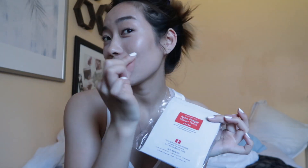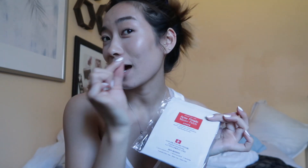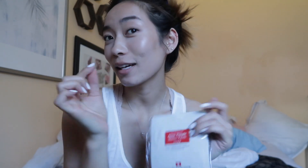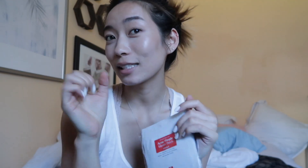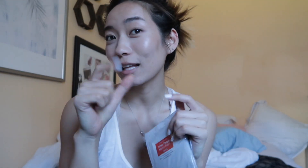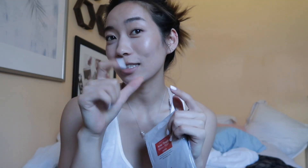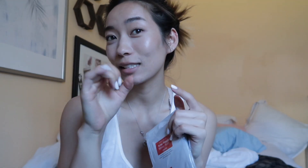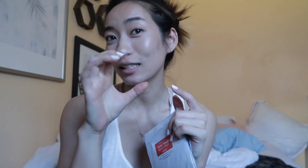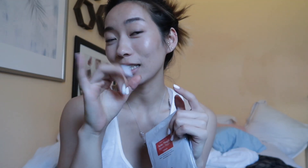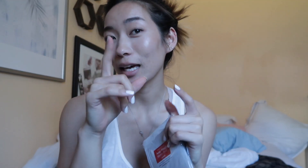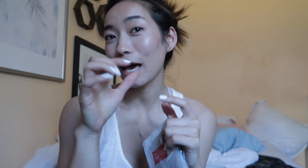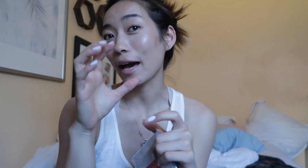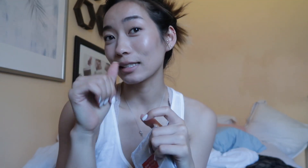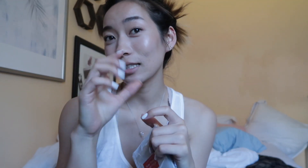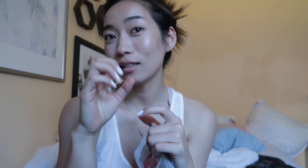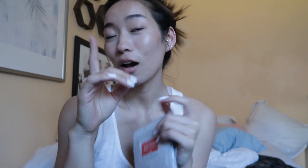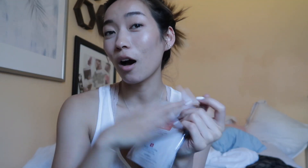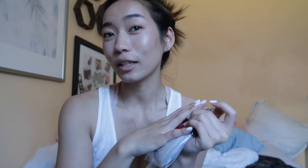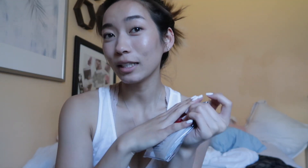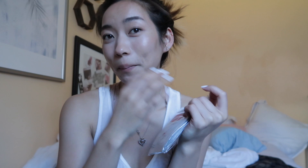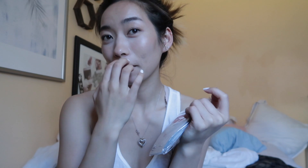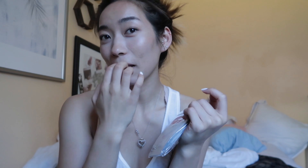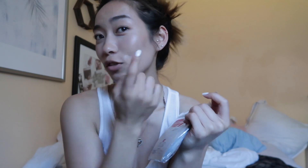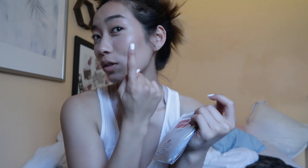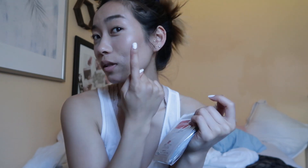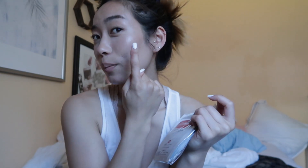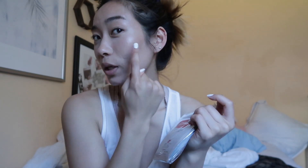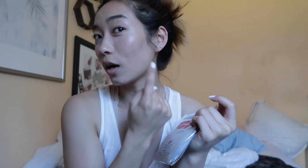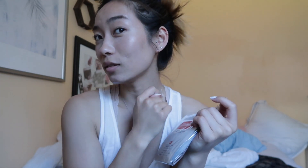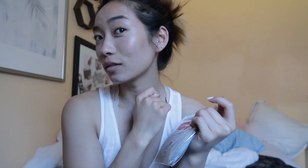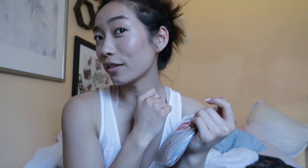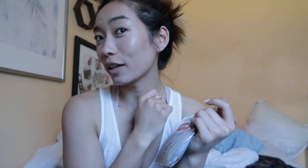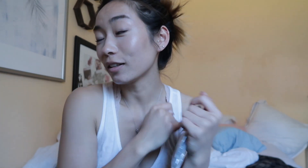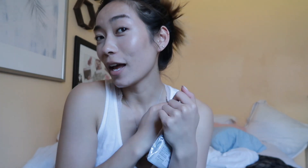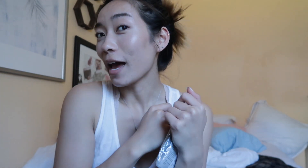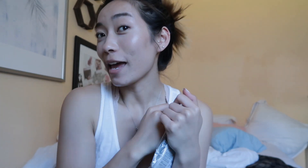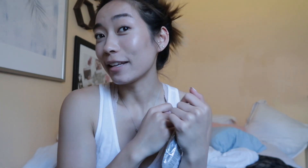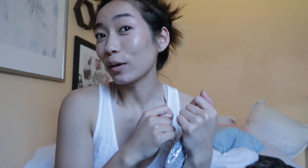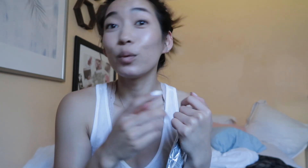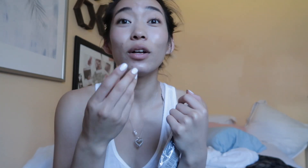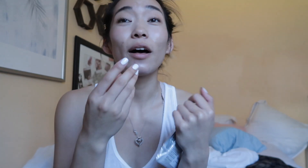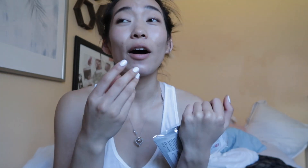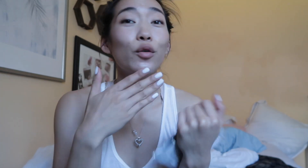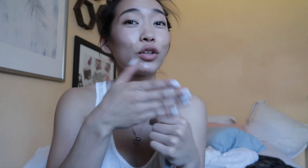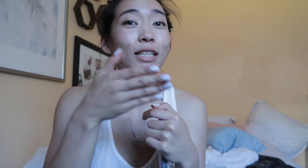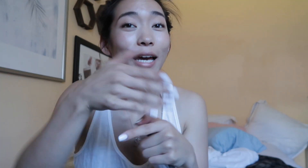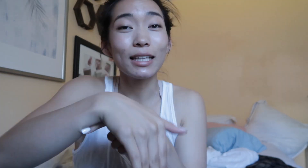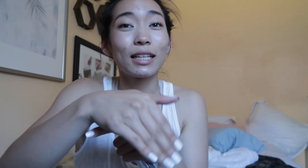it has salicylic acid on it and you just put it on on there and it will overnight